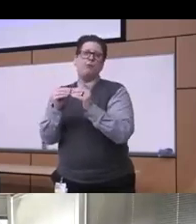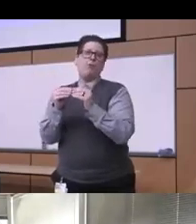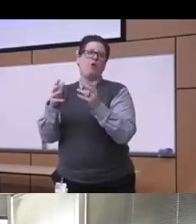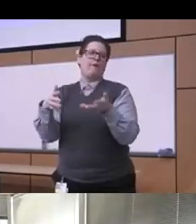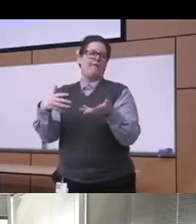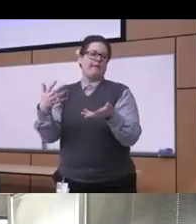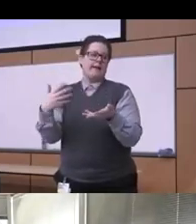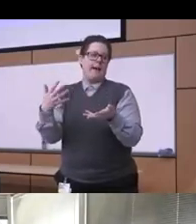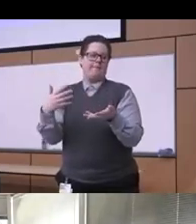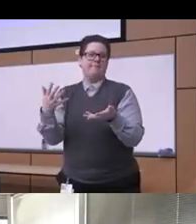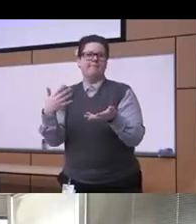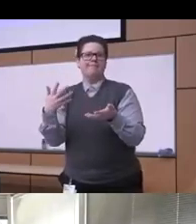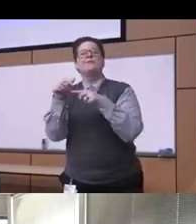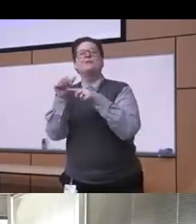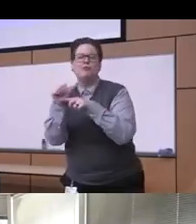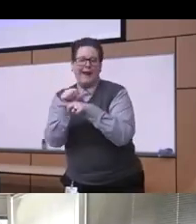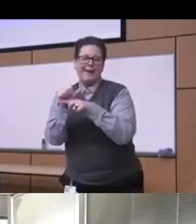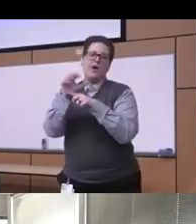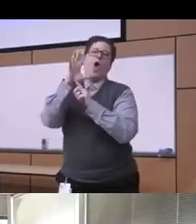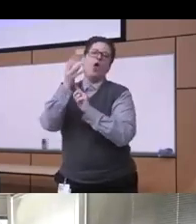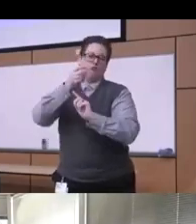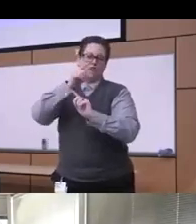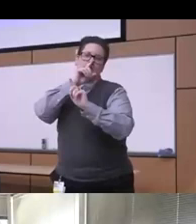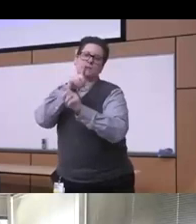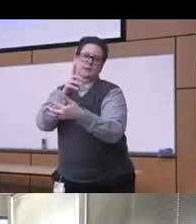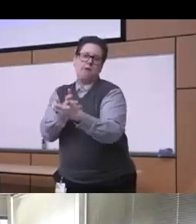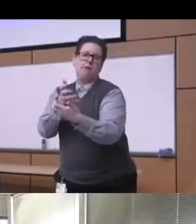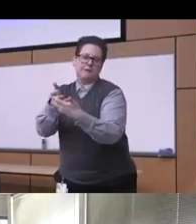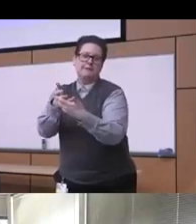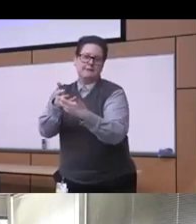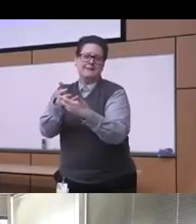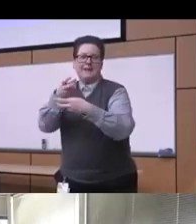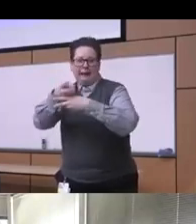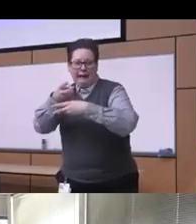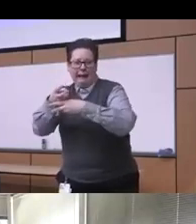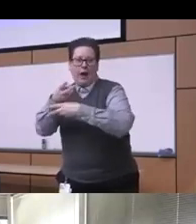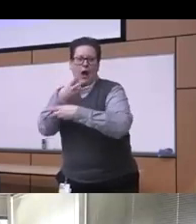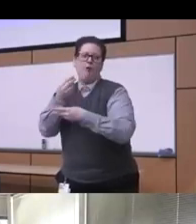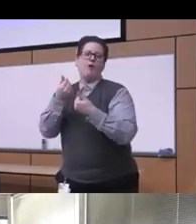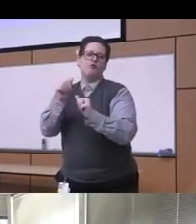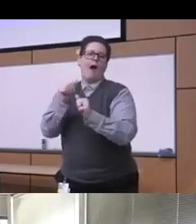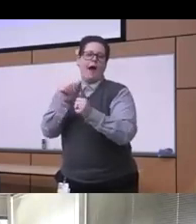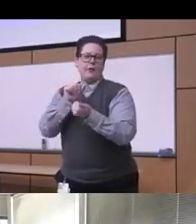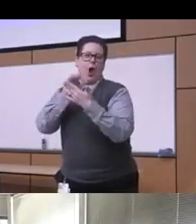uh the training and culturally responsive uh care and addressing racial inequities and substance use